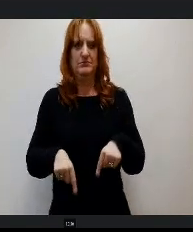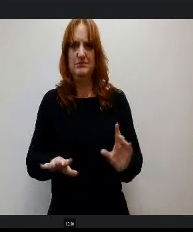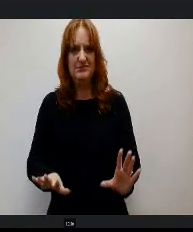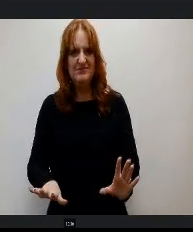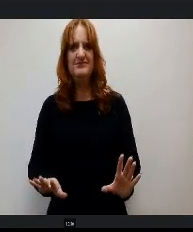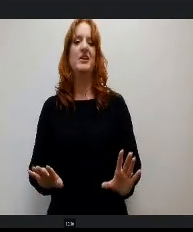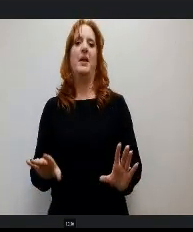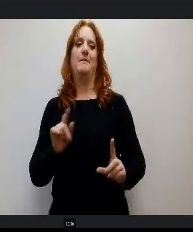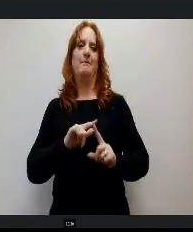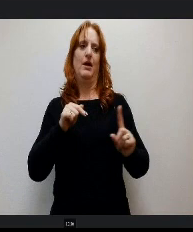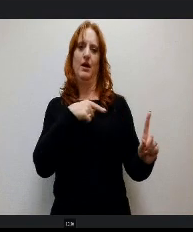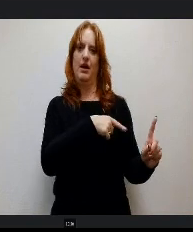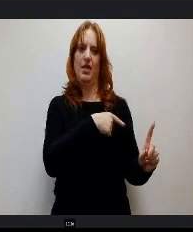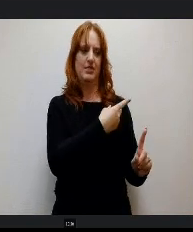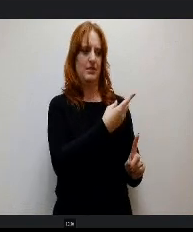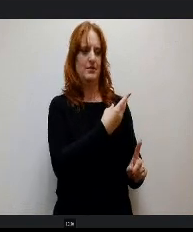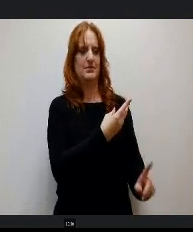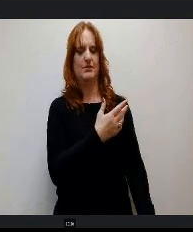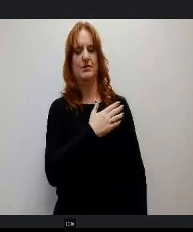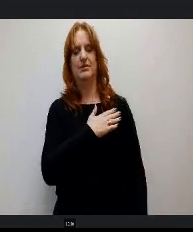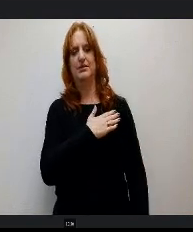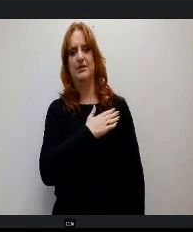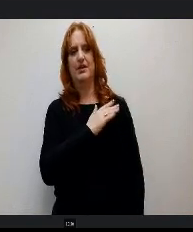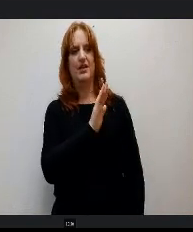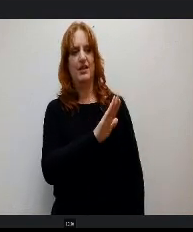Beer and Mr. Hilborn Like that is their jam and